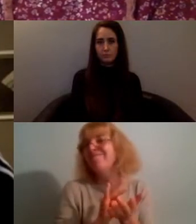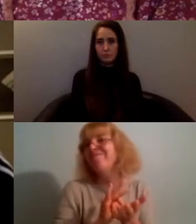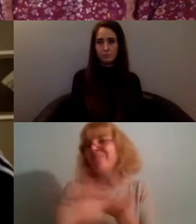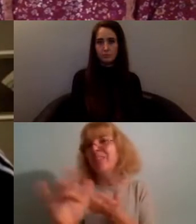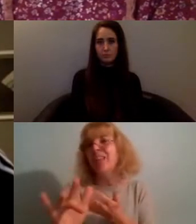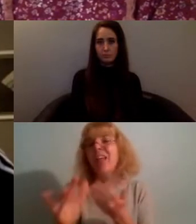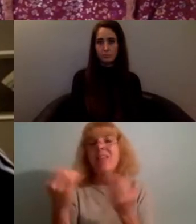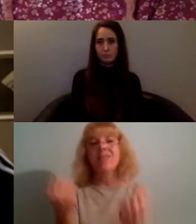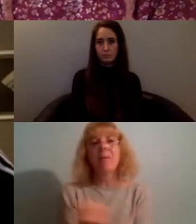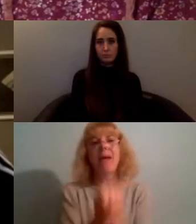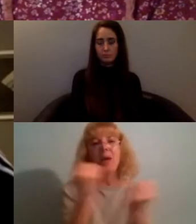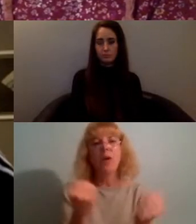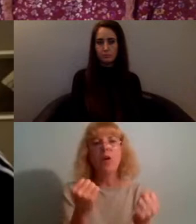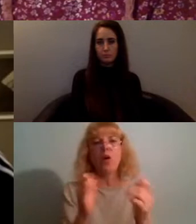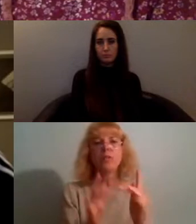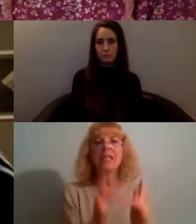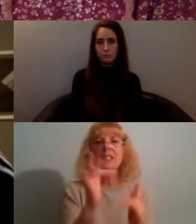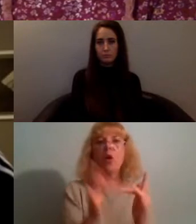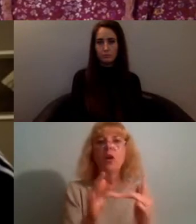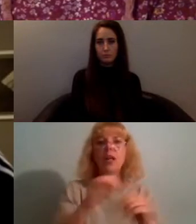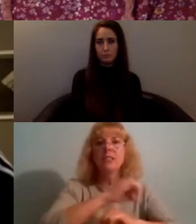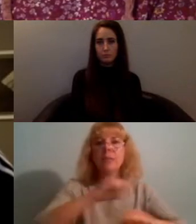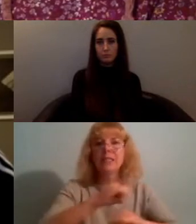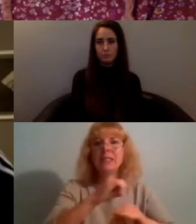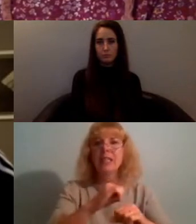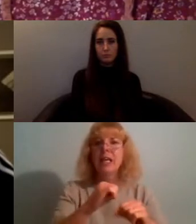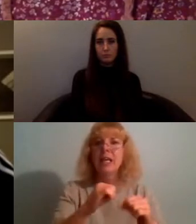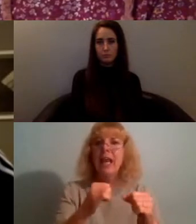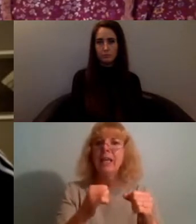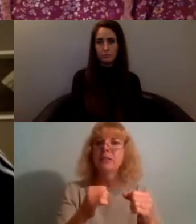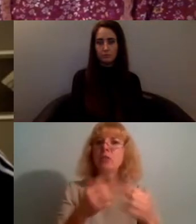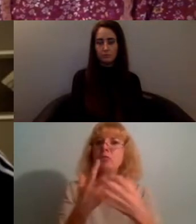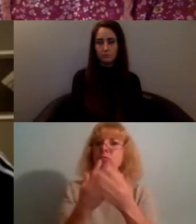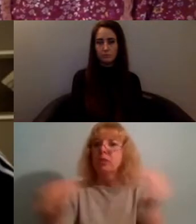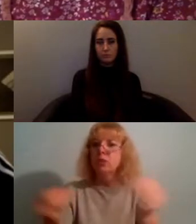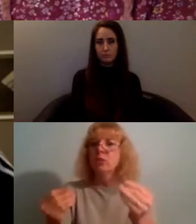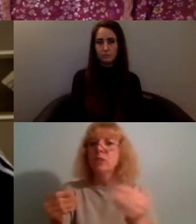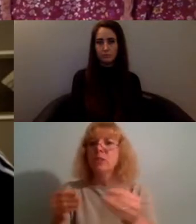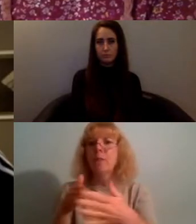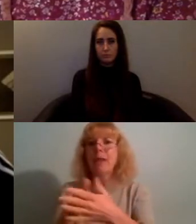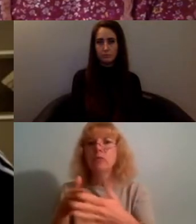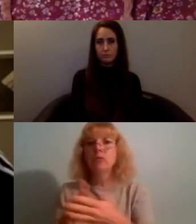can really like transcend boundaries so yeah that was something that i really enjoyed listening to